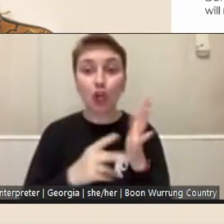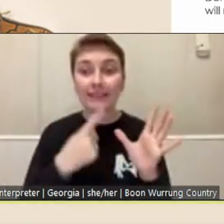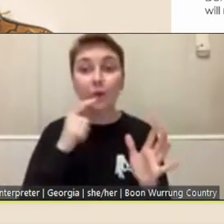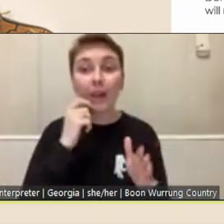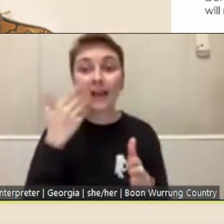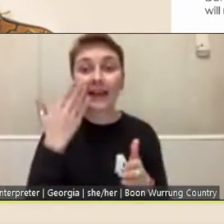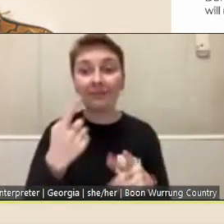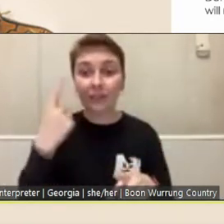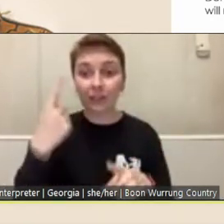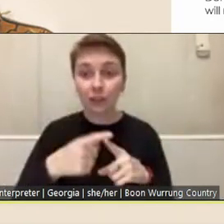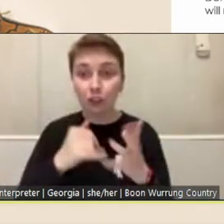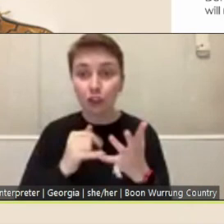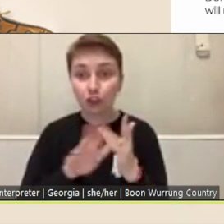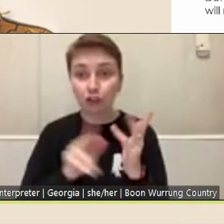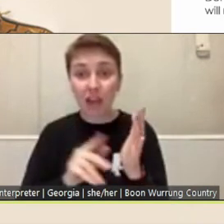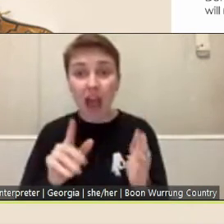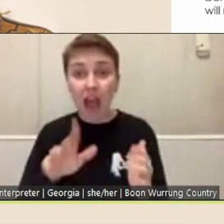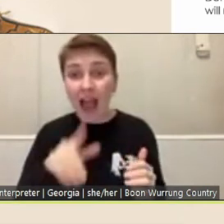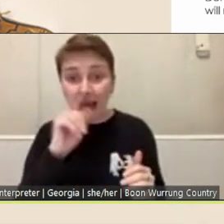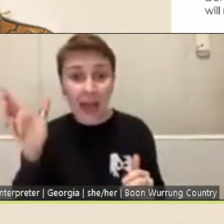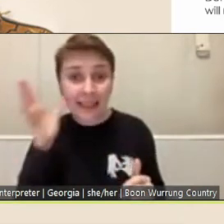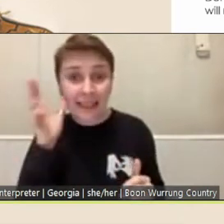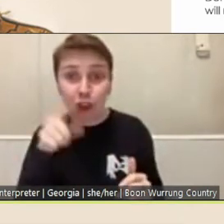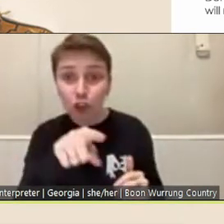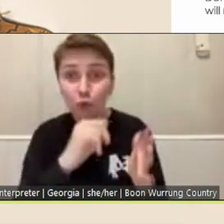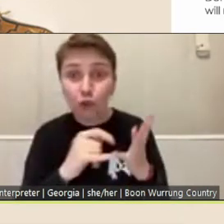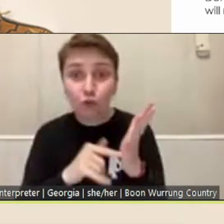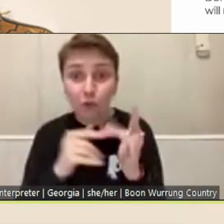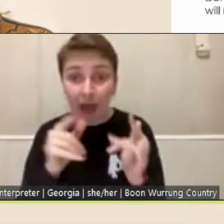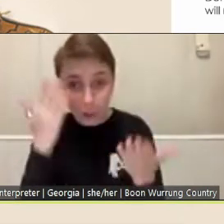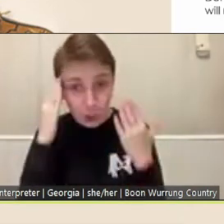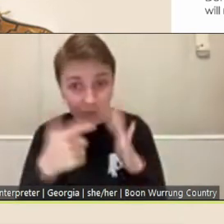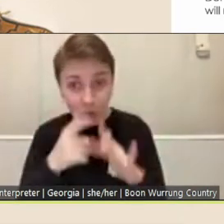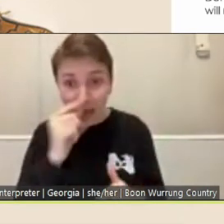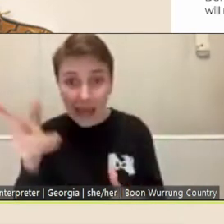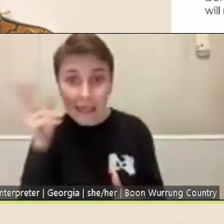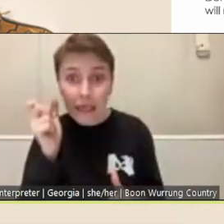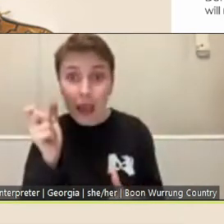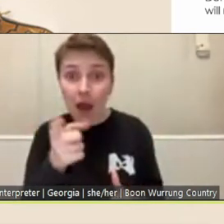Shona: Suzie, I can't hear you. I'm not sure if everybody else can hear you? Oh...